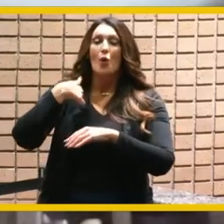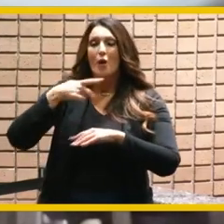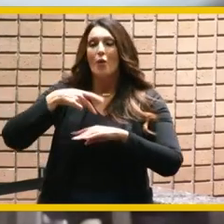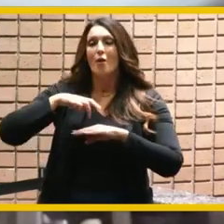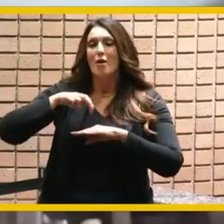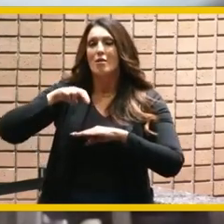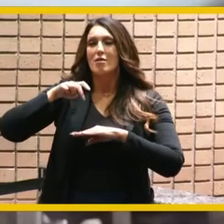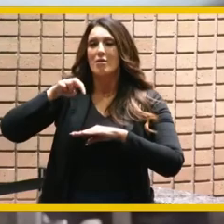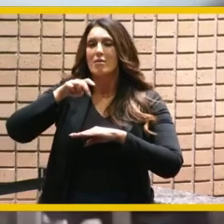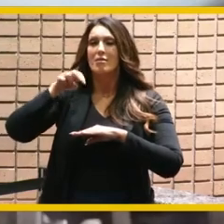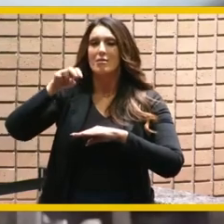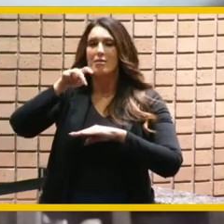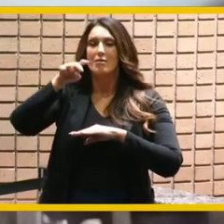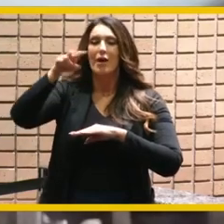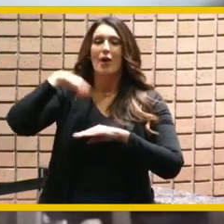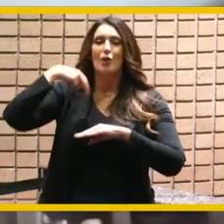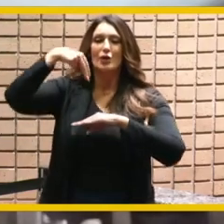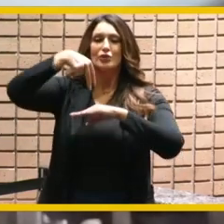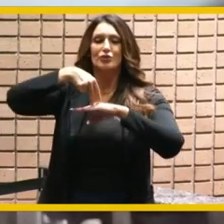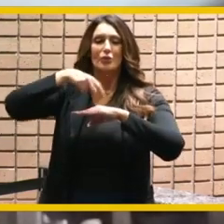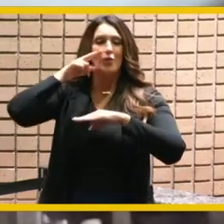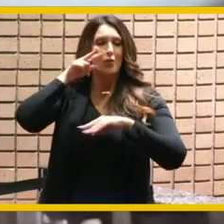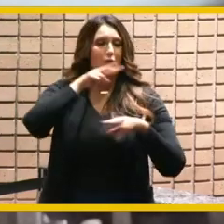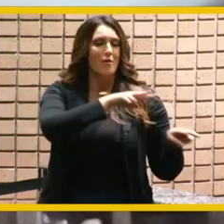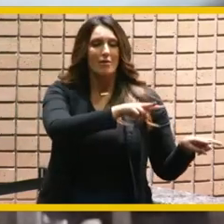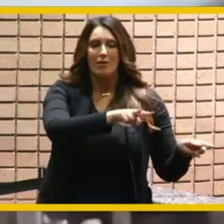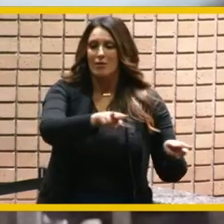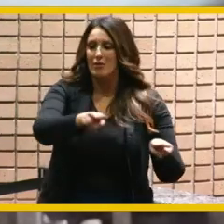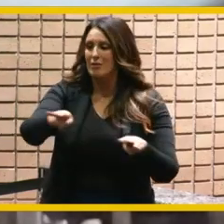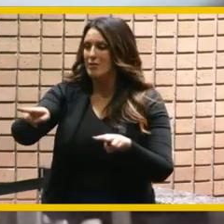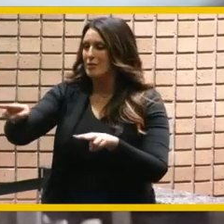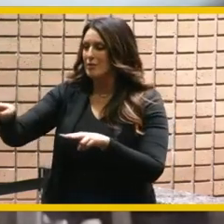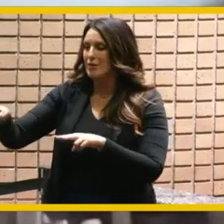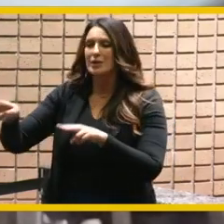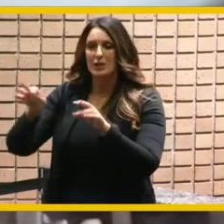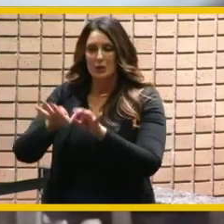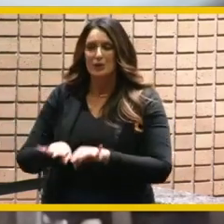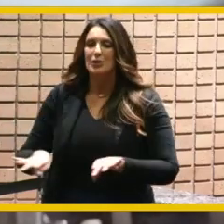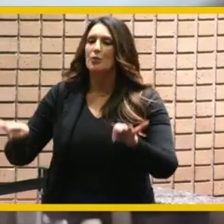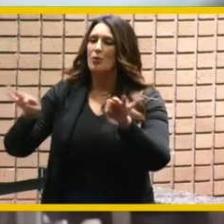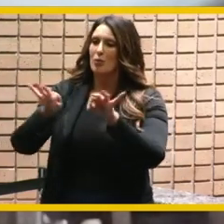our city down below us and thinking how important it was in fact as we looked over at the solar